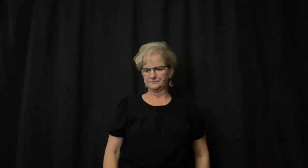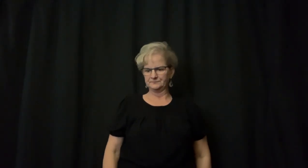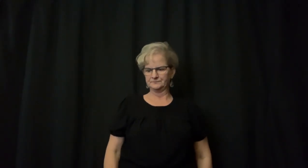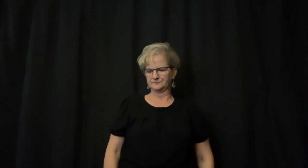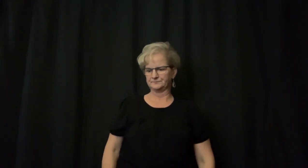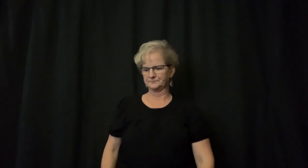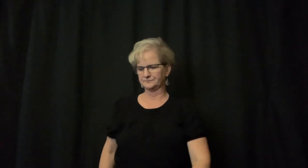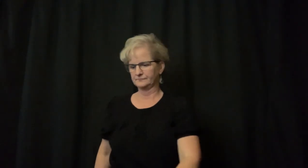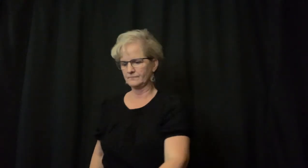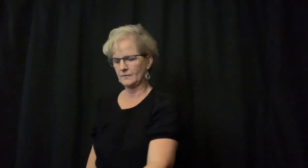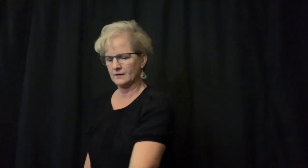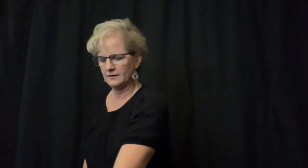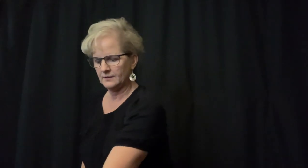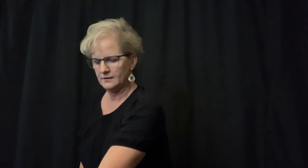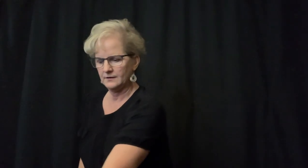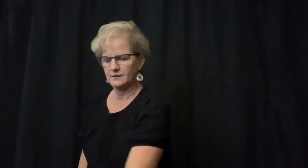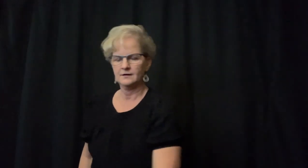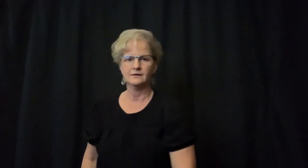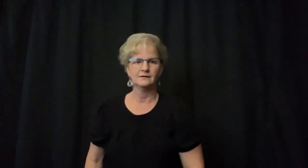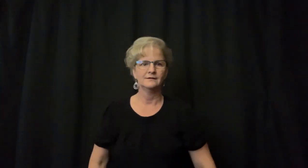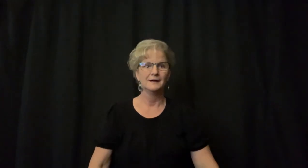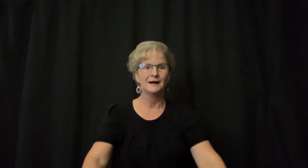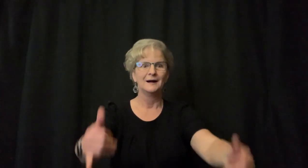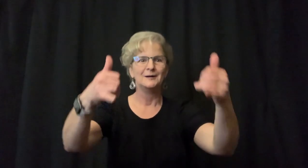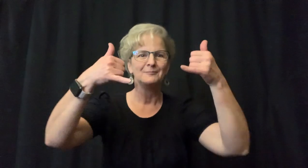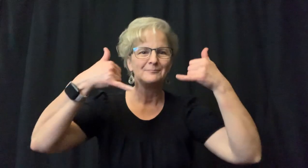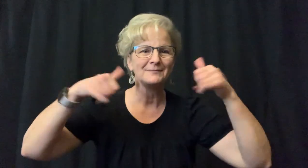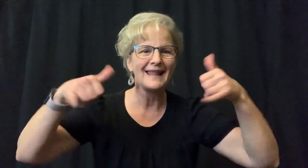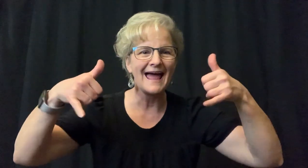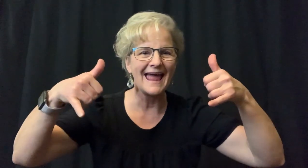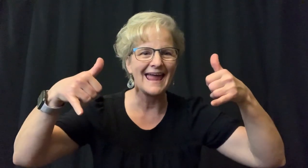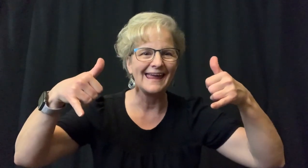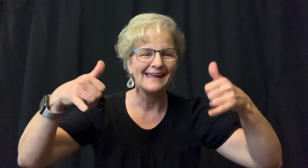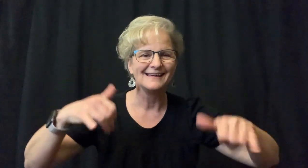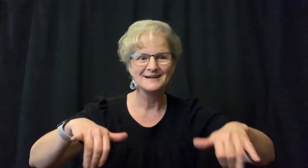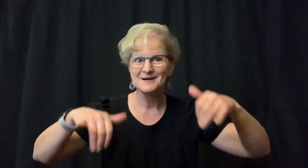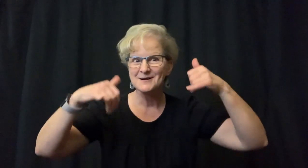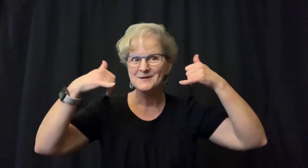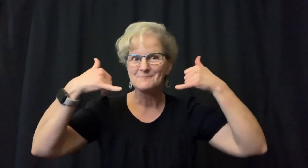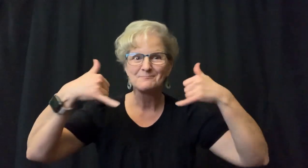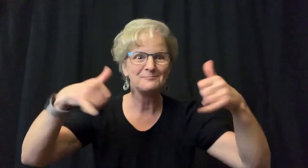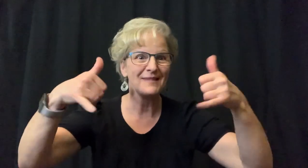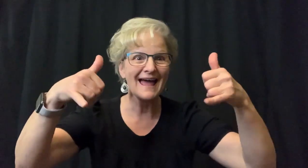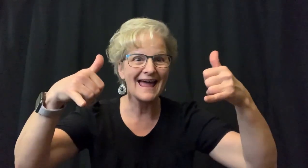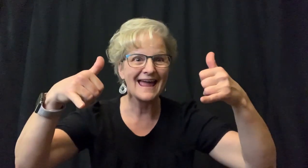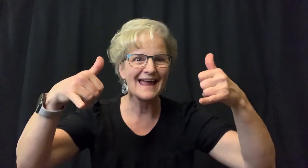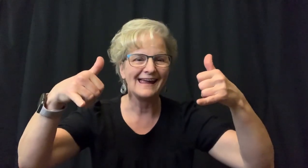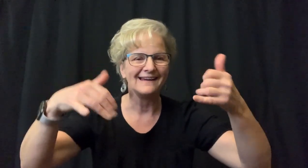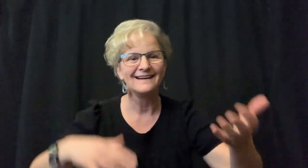Let me put down my paddle. Let's play pickleball!